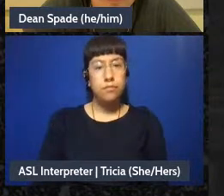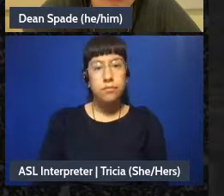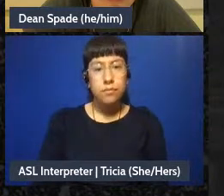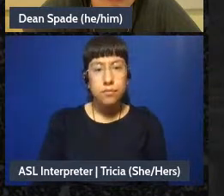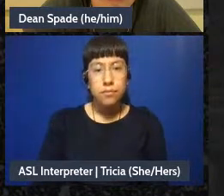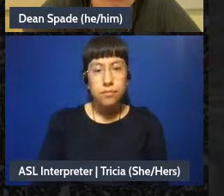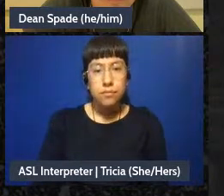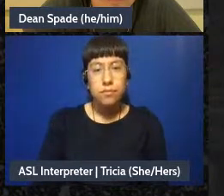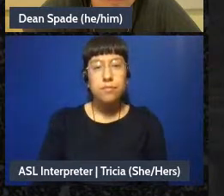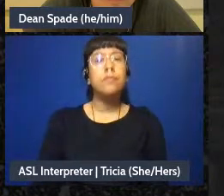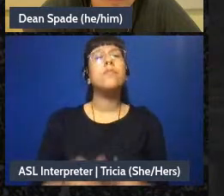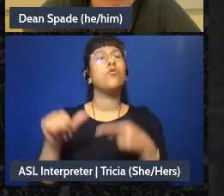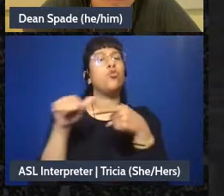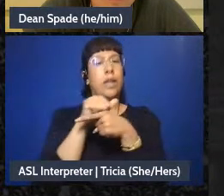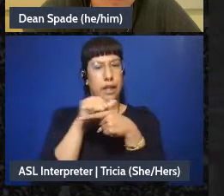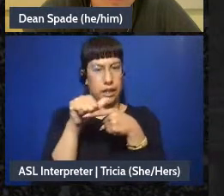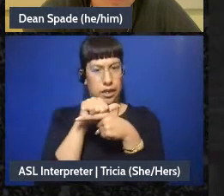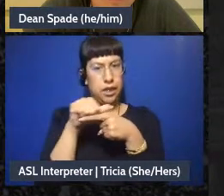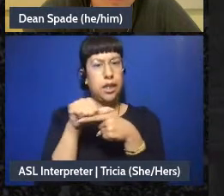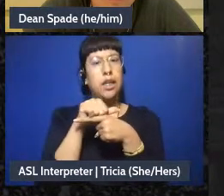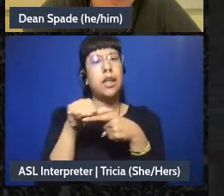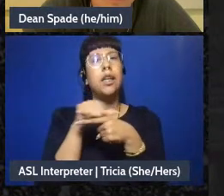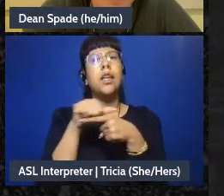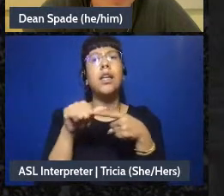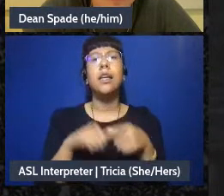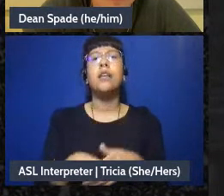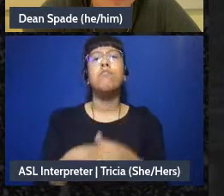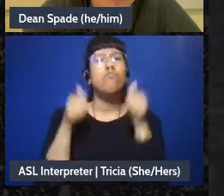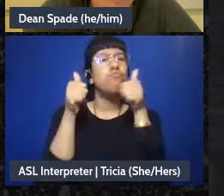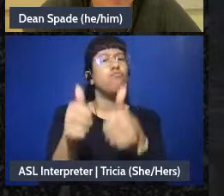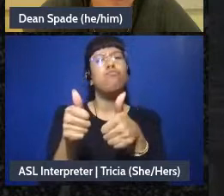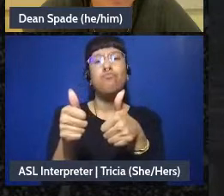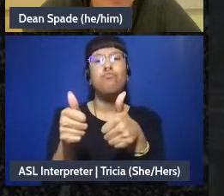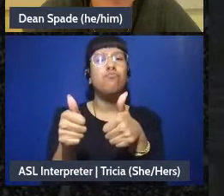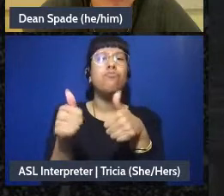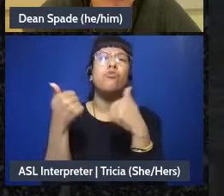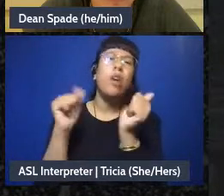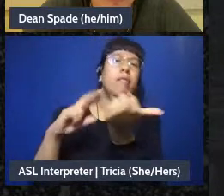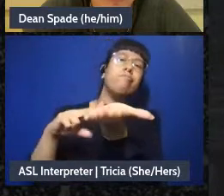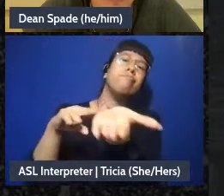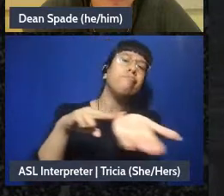Training - great so we're just getting a sense of what kinds of mutual aid groups are her,e